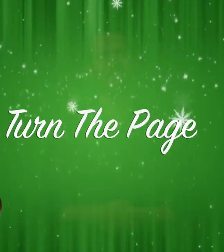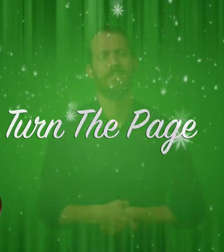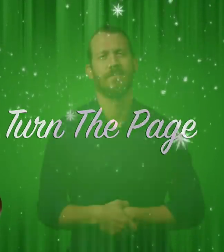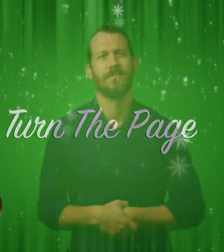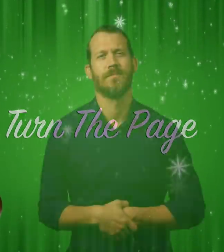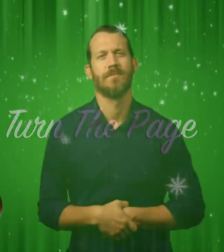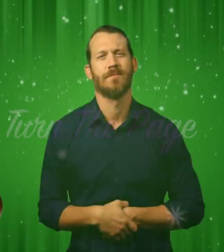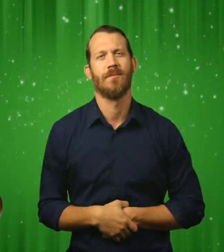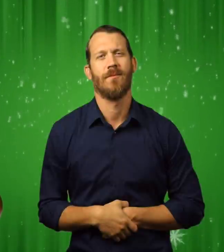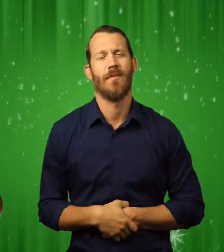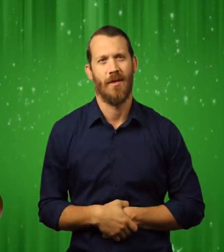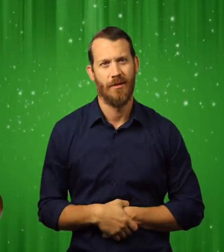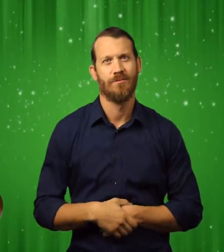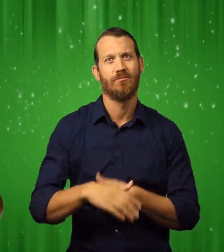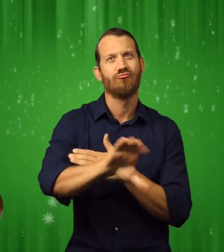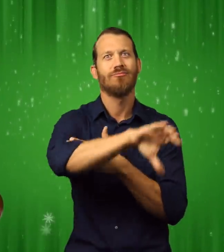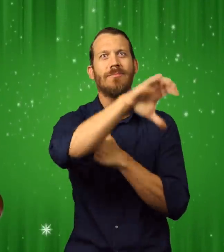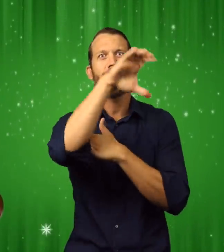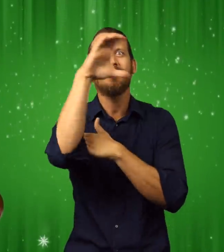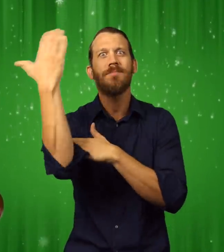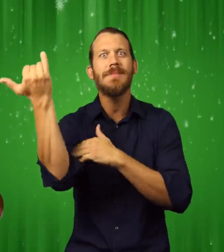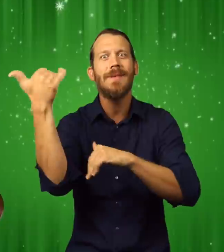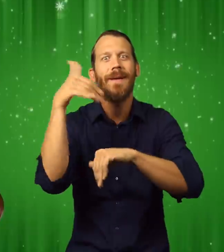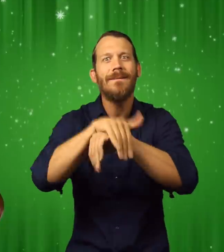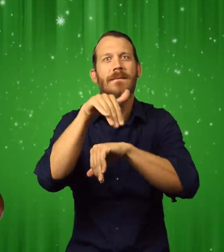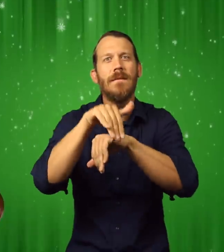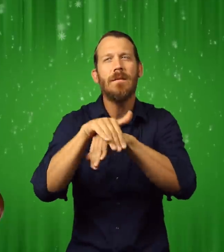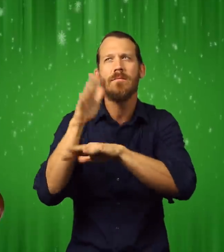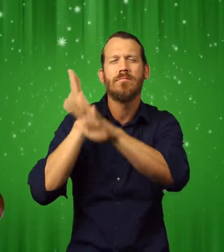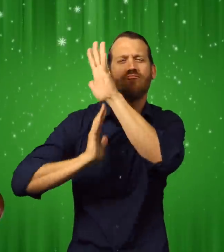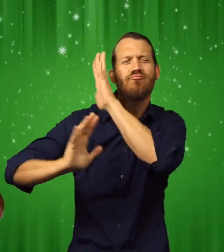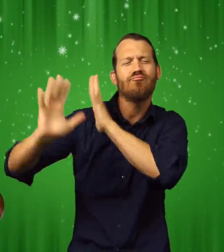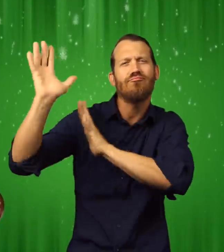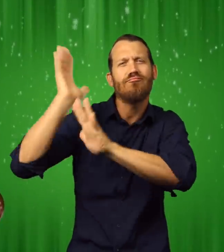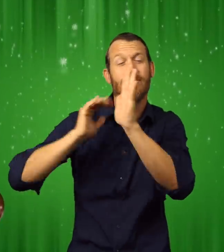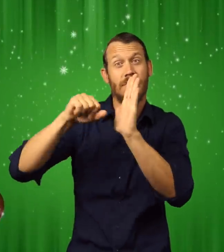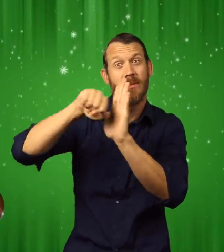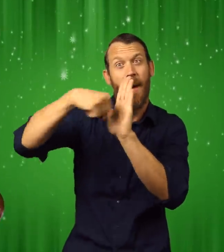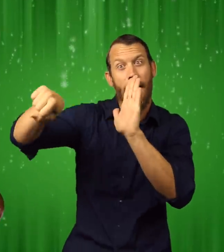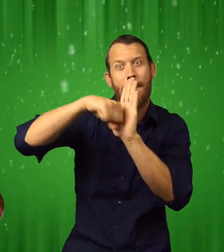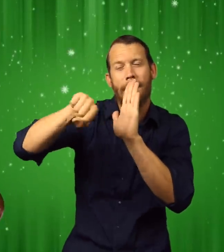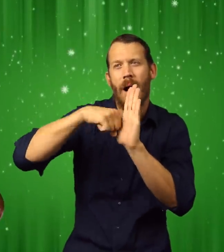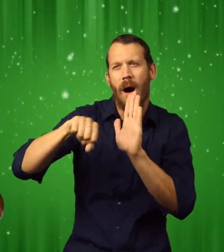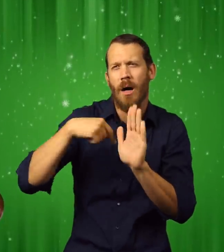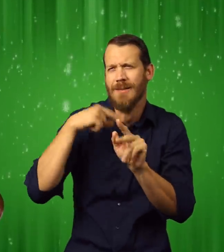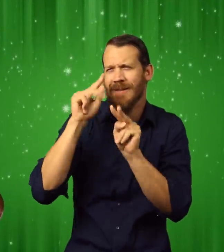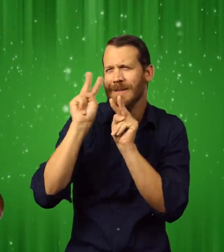On Christmas Eve many years ago, I laid quietly in my bed. I did not rustle the sheets.